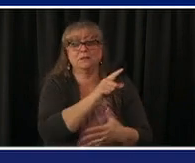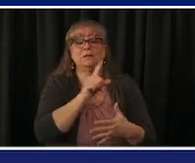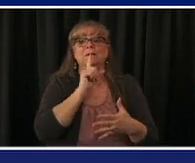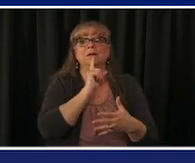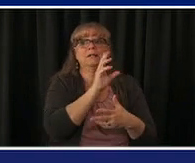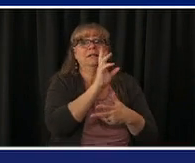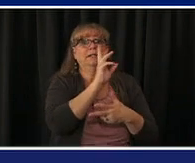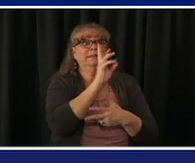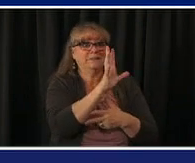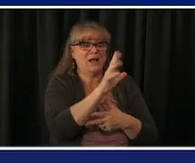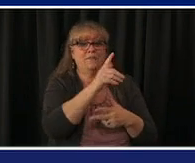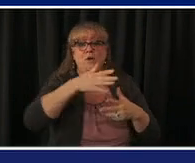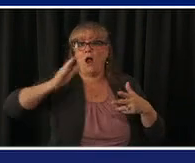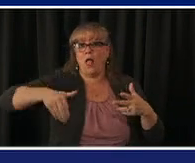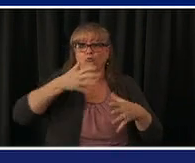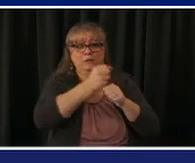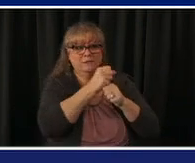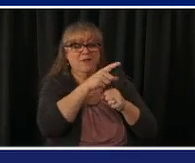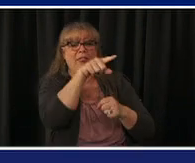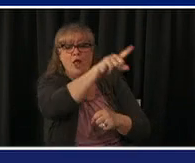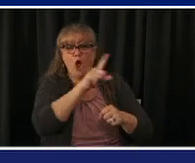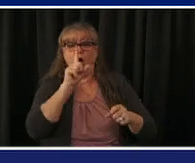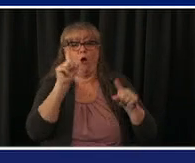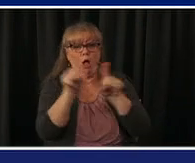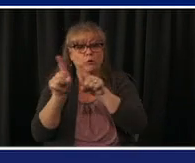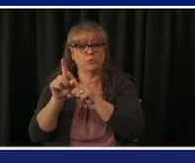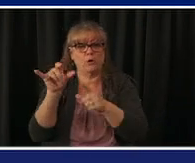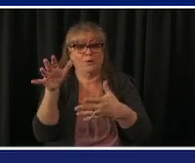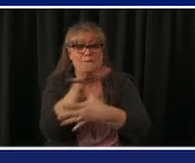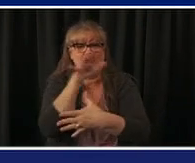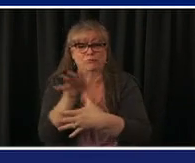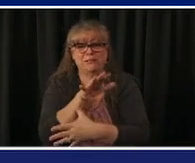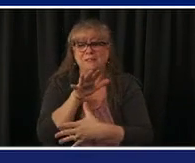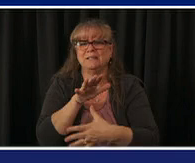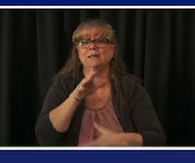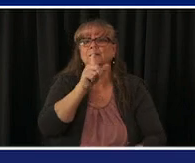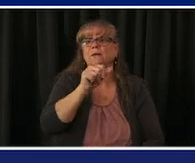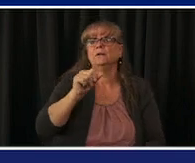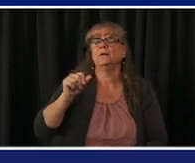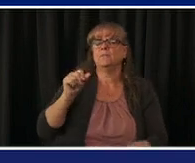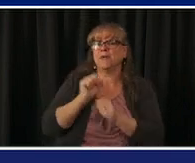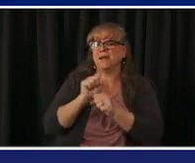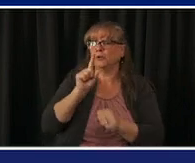you're over 70 we want to prioritize making sure that you're safe because you are at highest risk